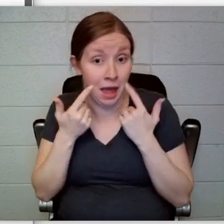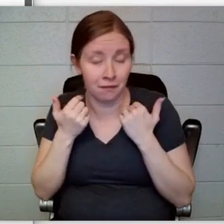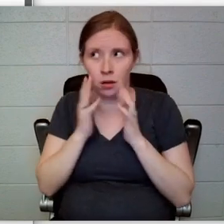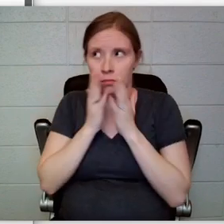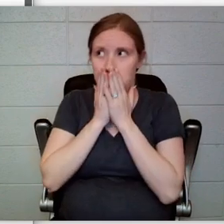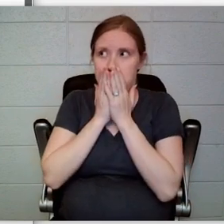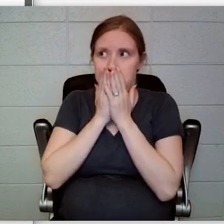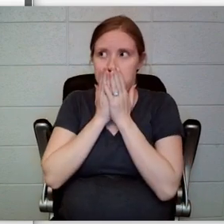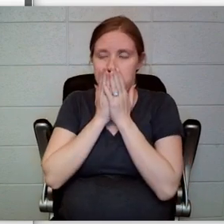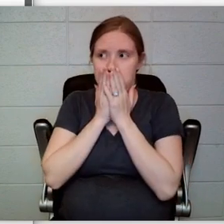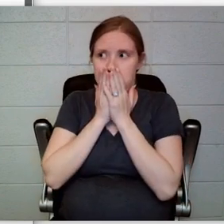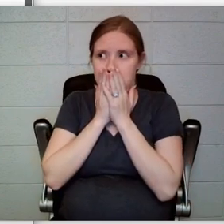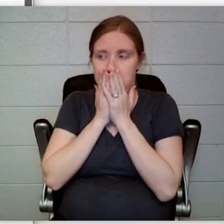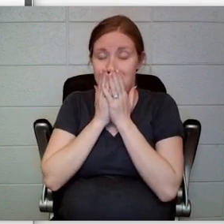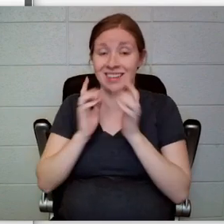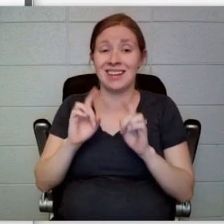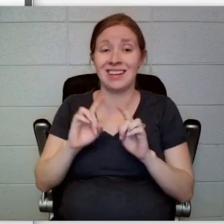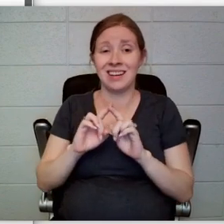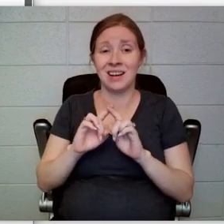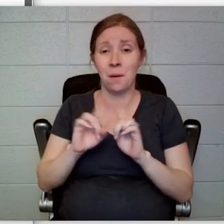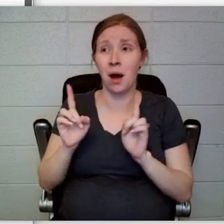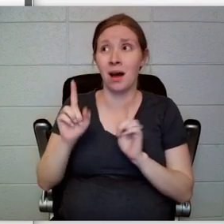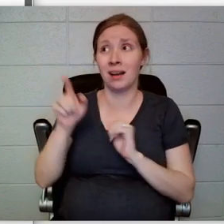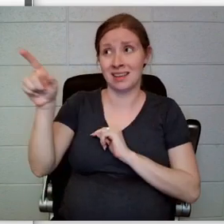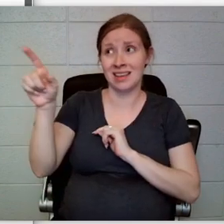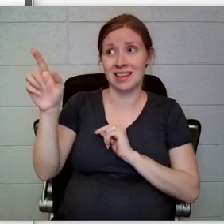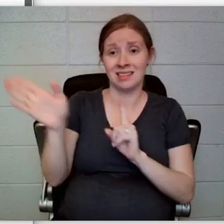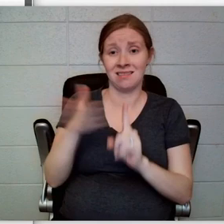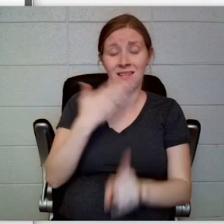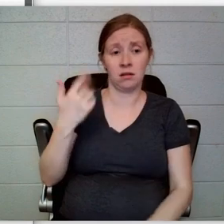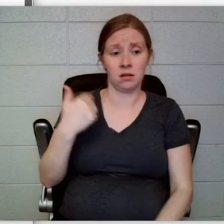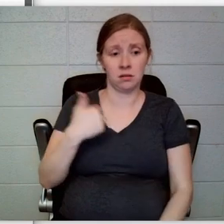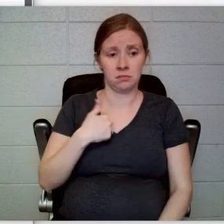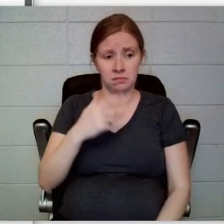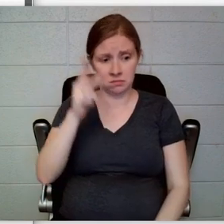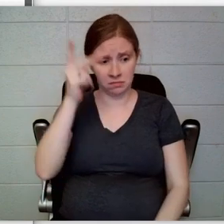still had a bruise on it, so Klaus remained silent.